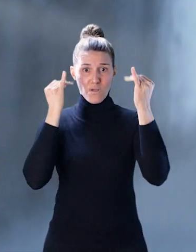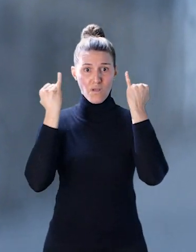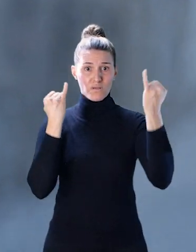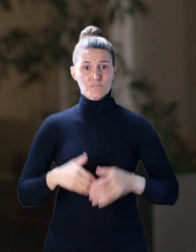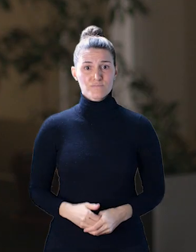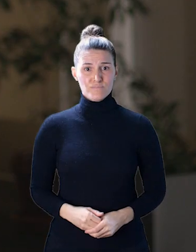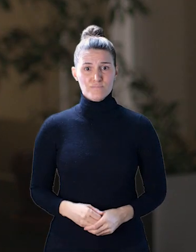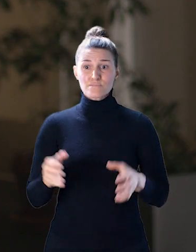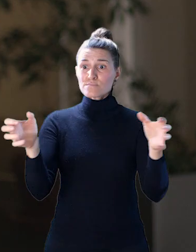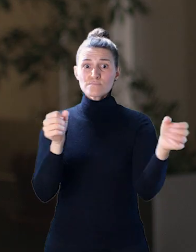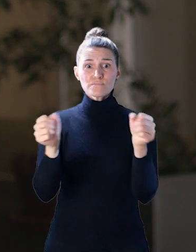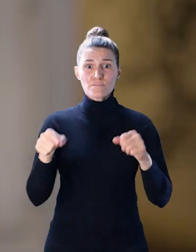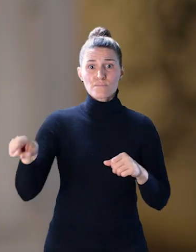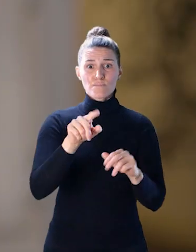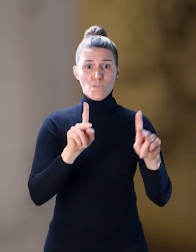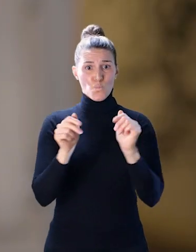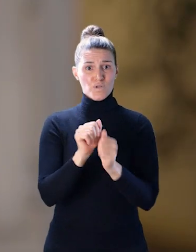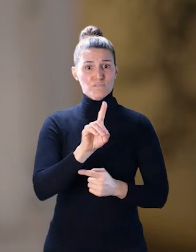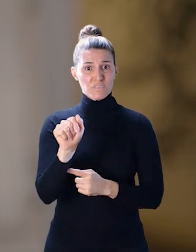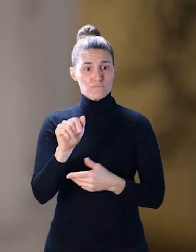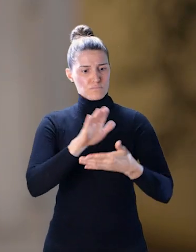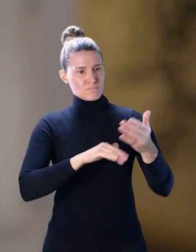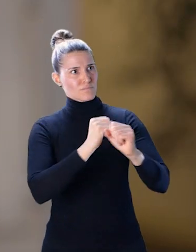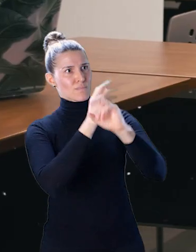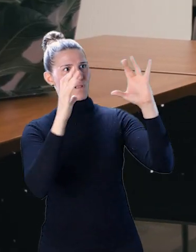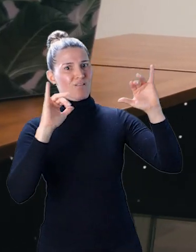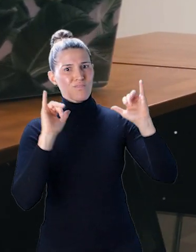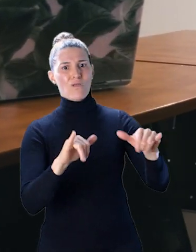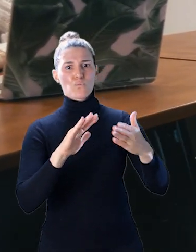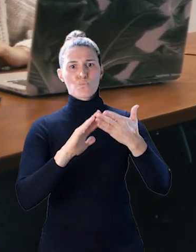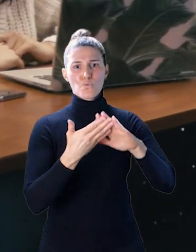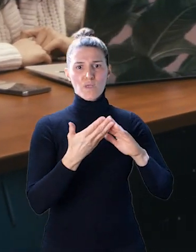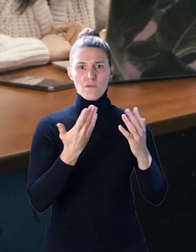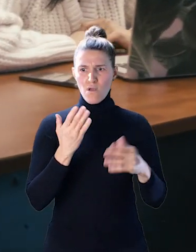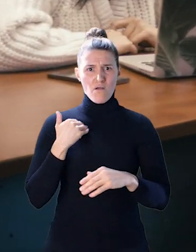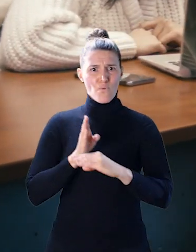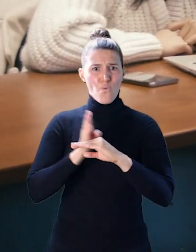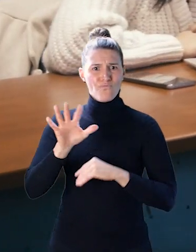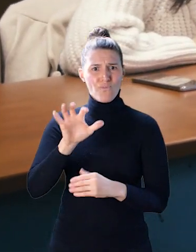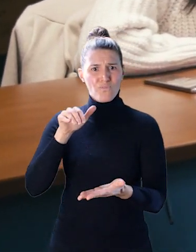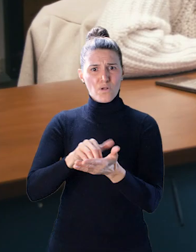Hiring folks with disabilities paints a full picture of community. There are well over 500,000 individuals who identify